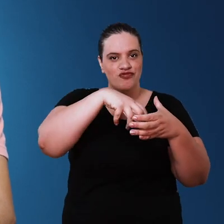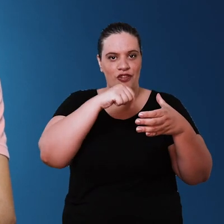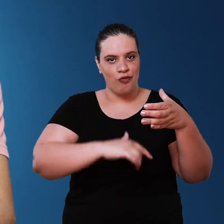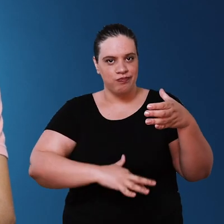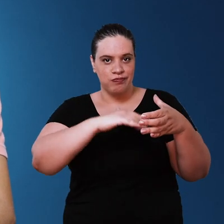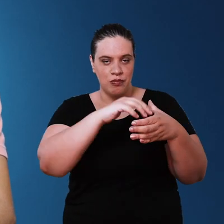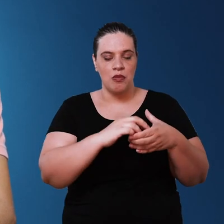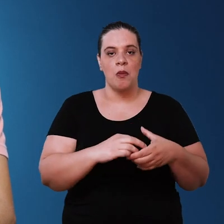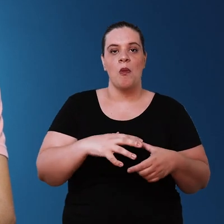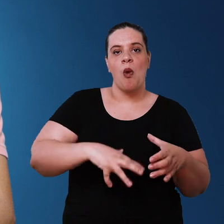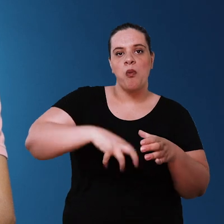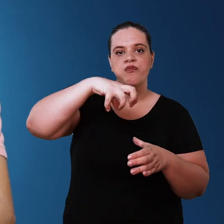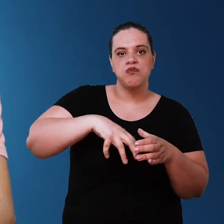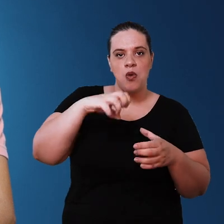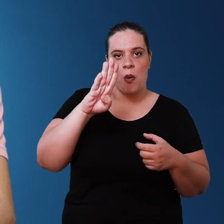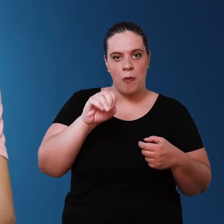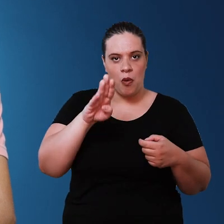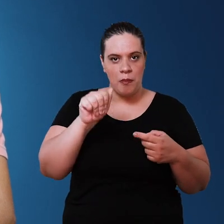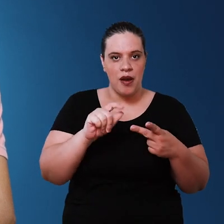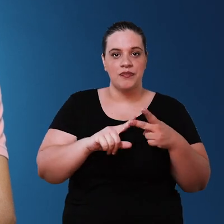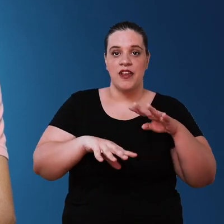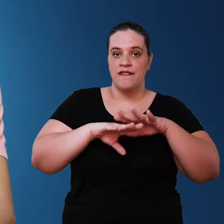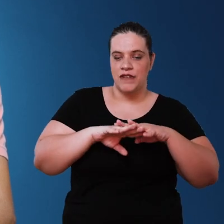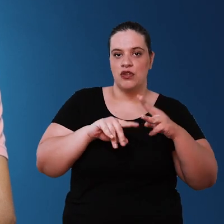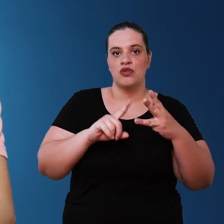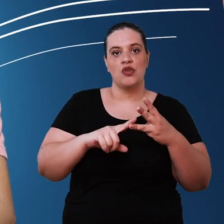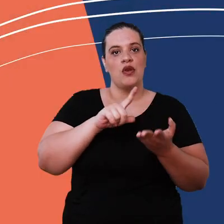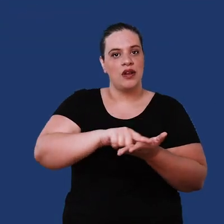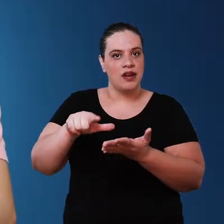pumping filtration disinfection and storage